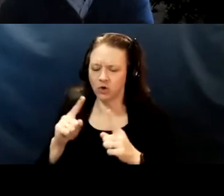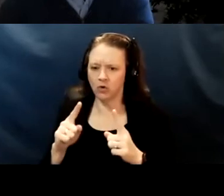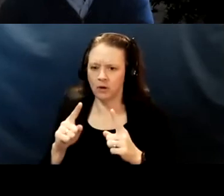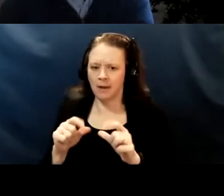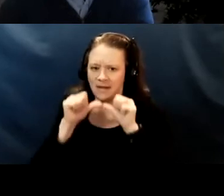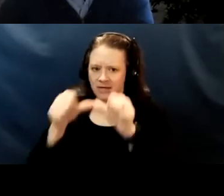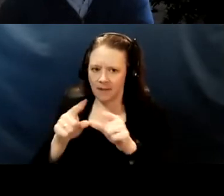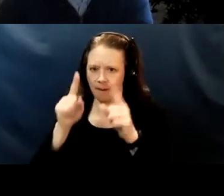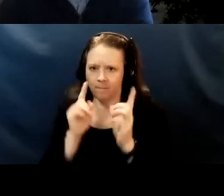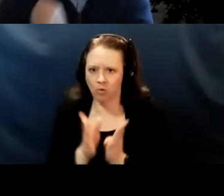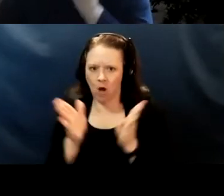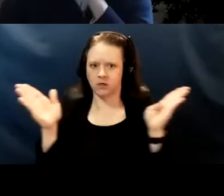even as others are pulling back?